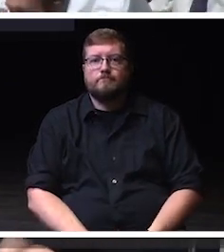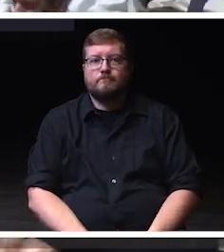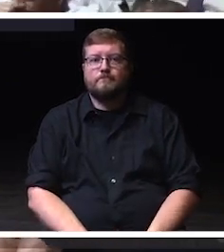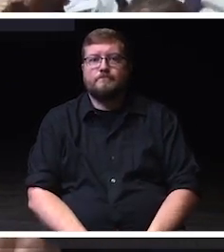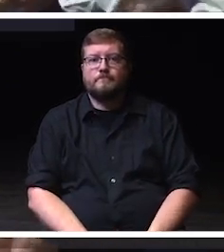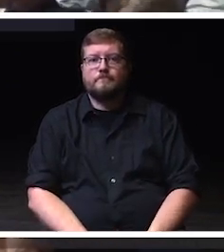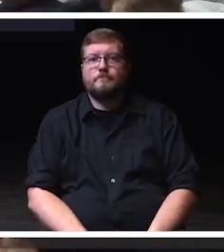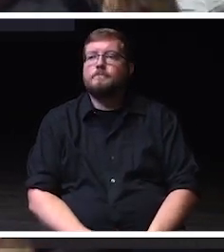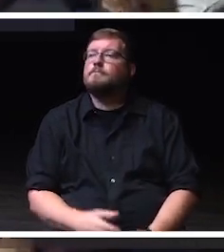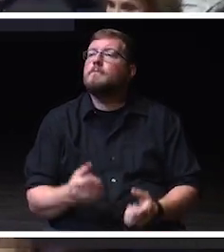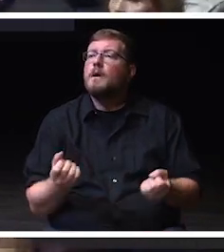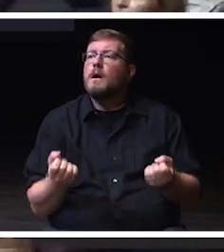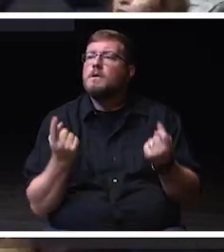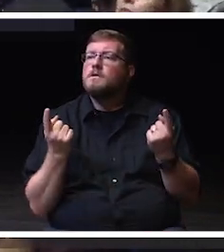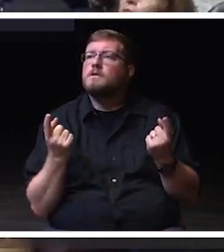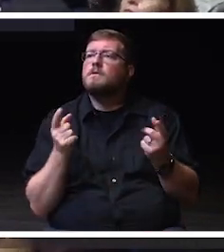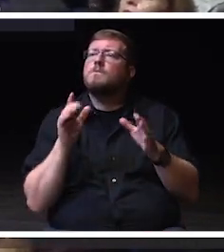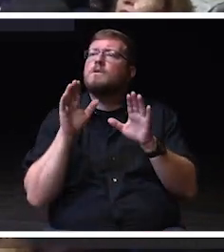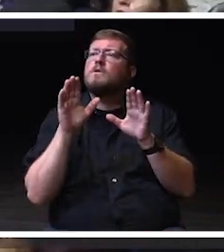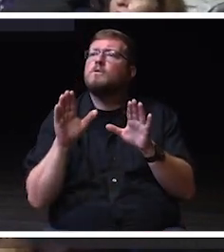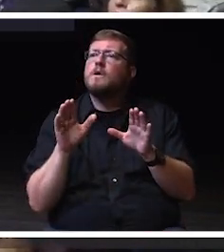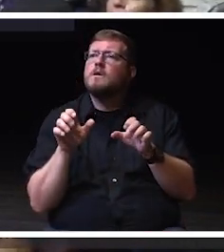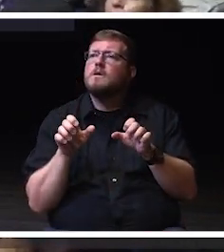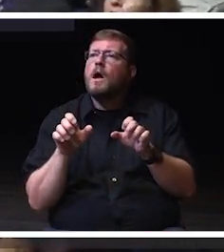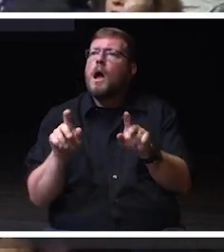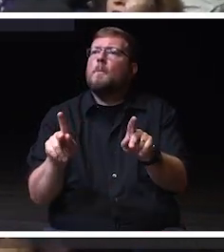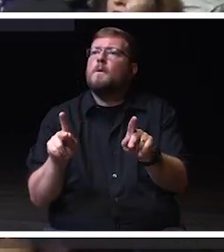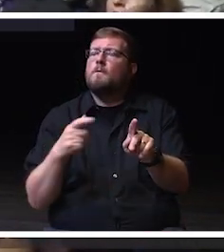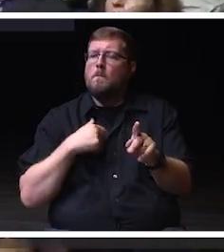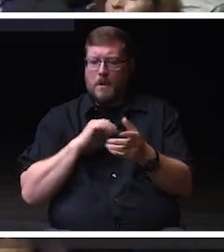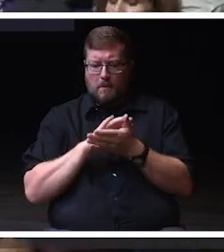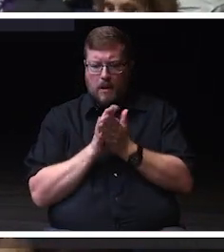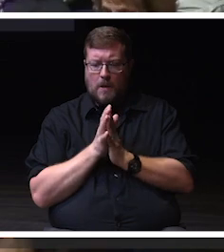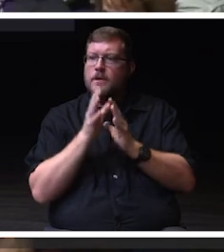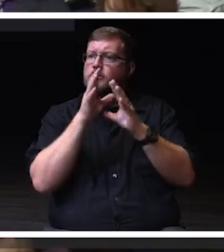One of the greatest opportunities of serving as chancellor is witnessing